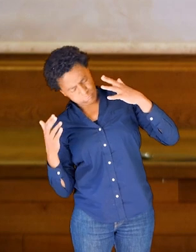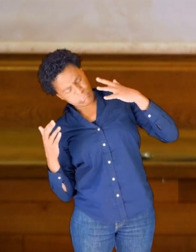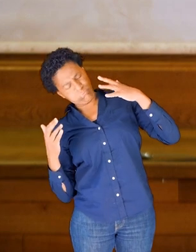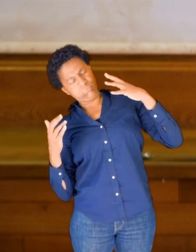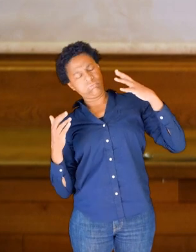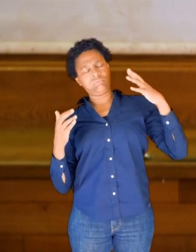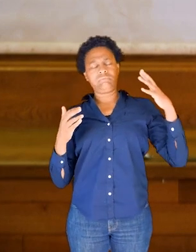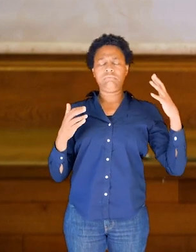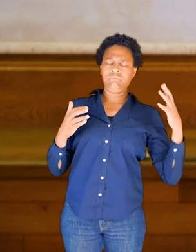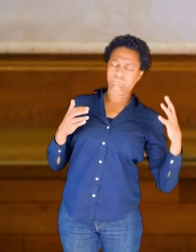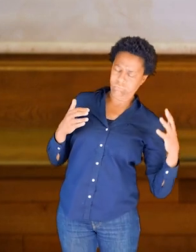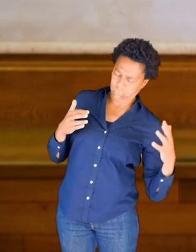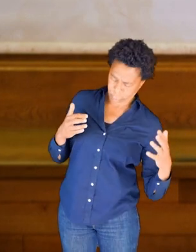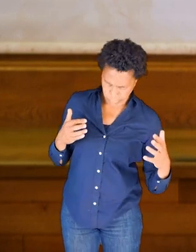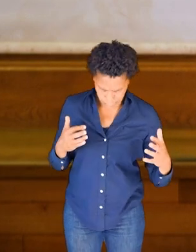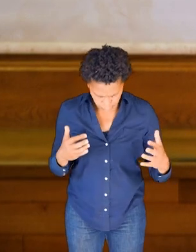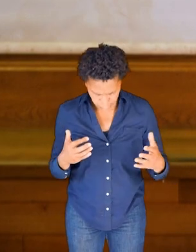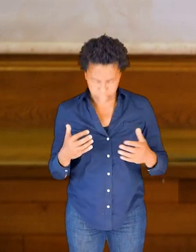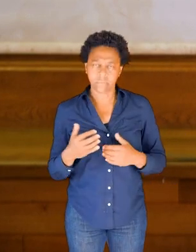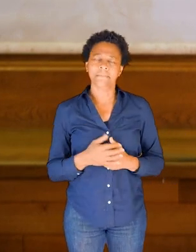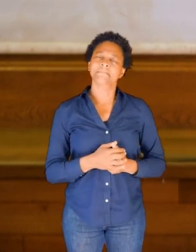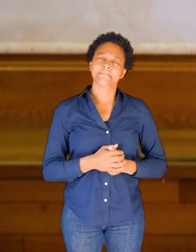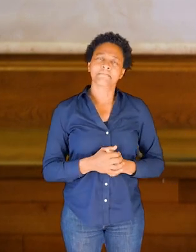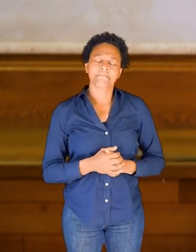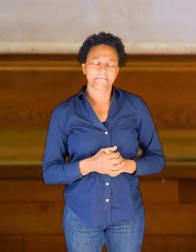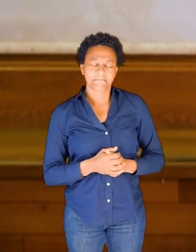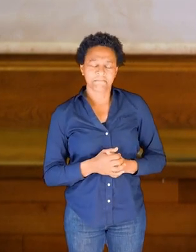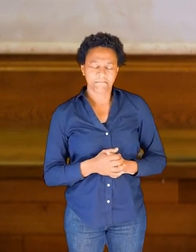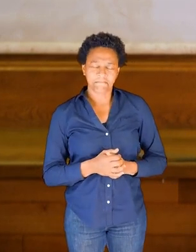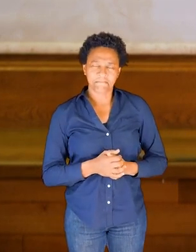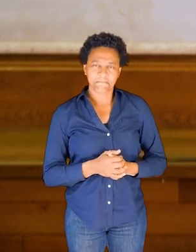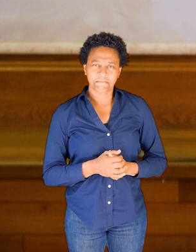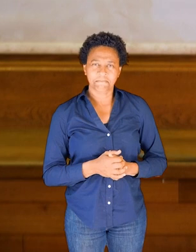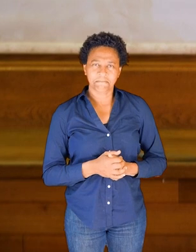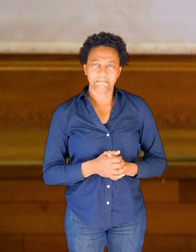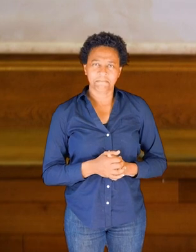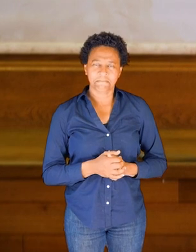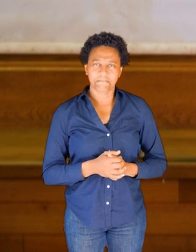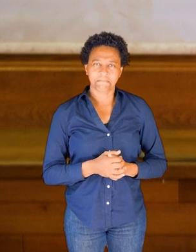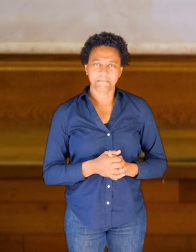the dome of the skull, and moving with a sense of the brain inside the skull.